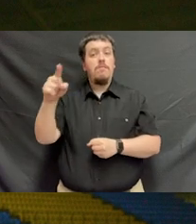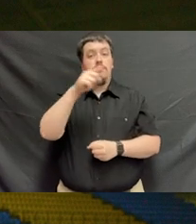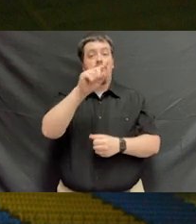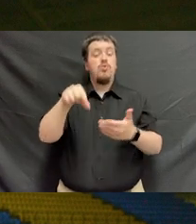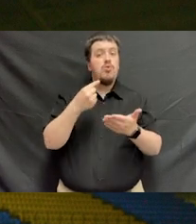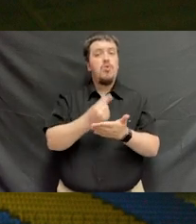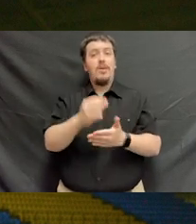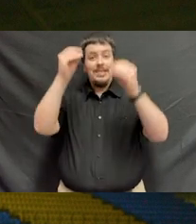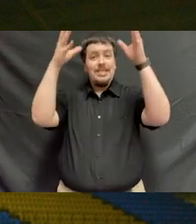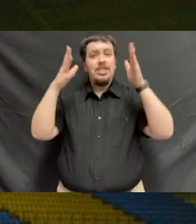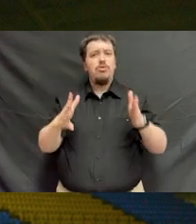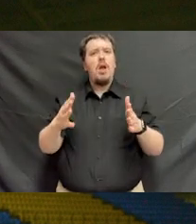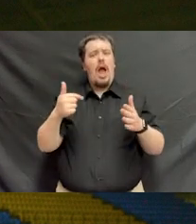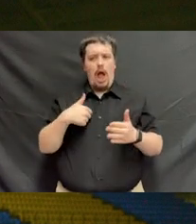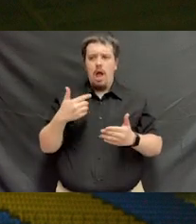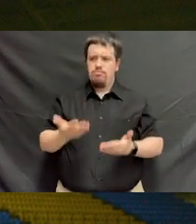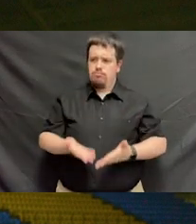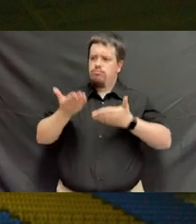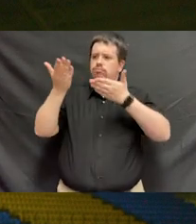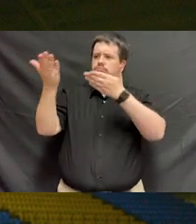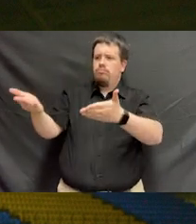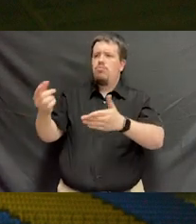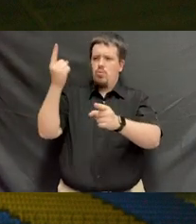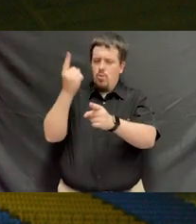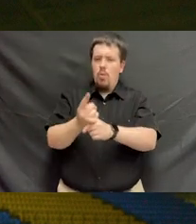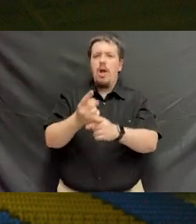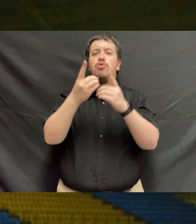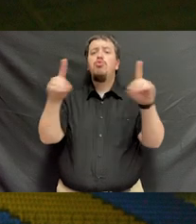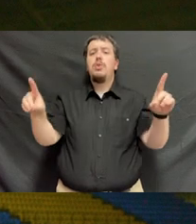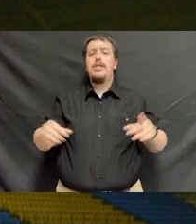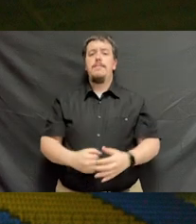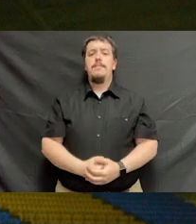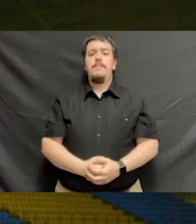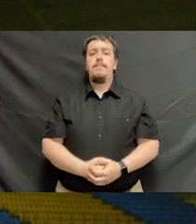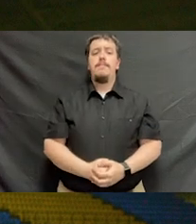On behalf of the graduate faculty, I recommend you confer the appropriate degree.